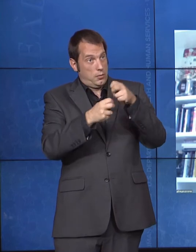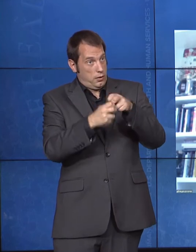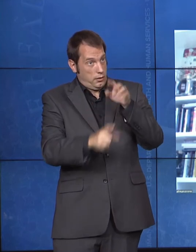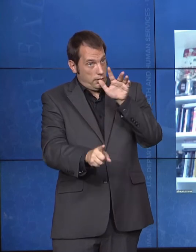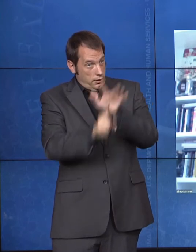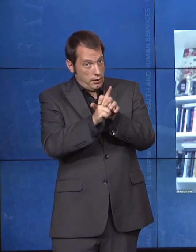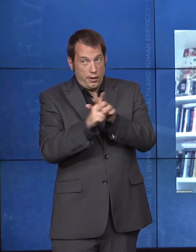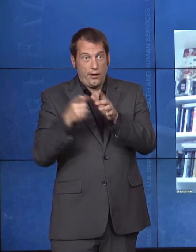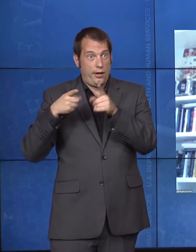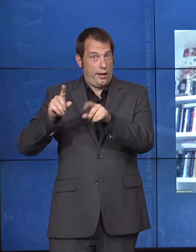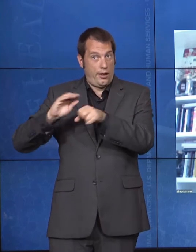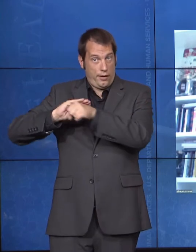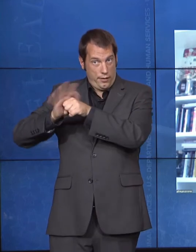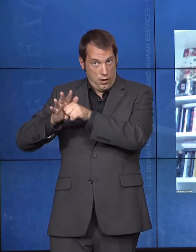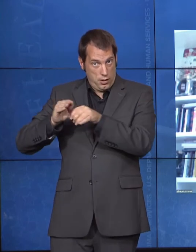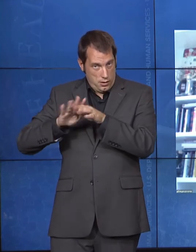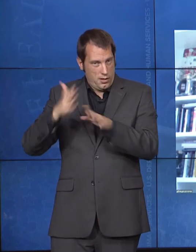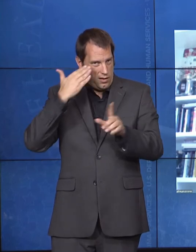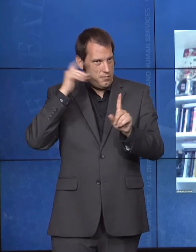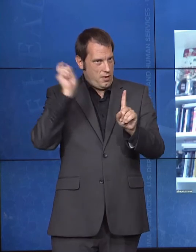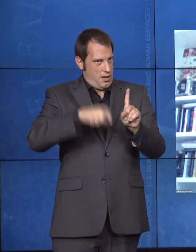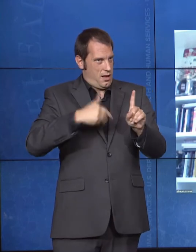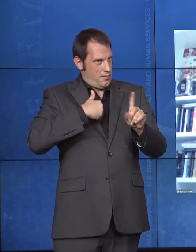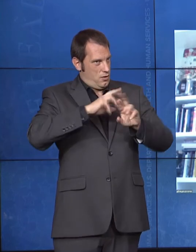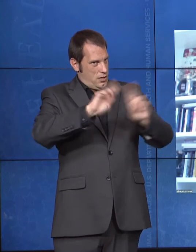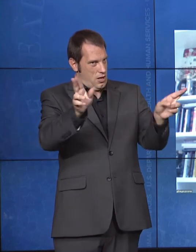most protection and are not forgotten or left behind. That's what the ADA was all about.